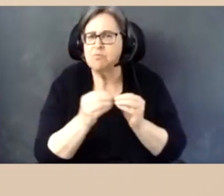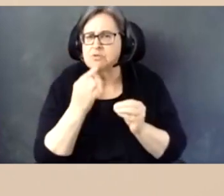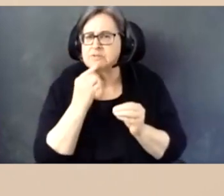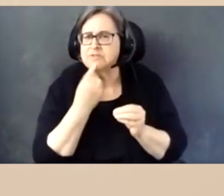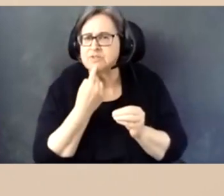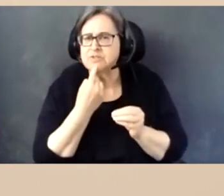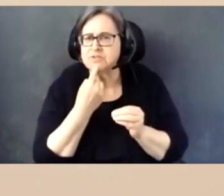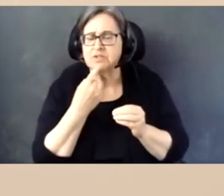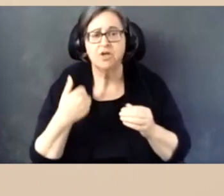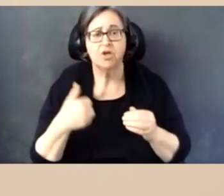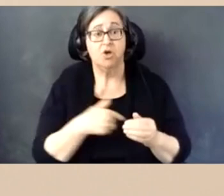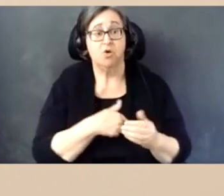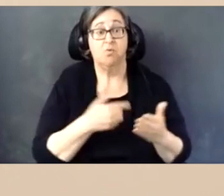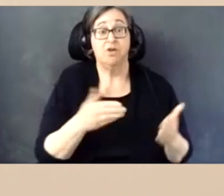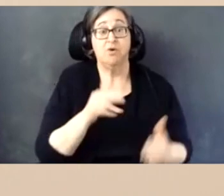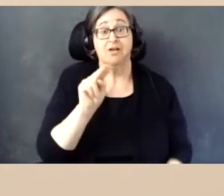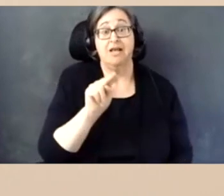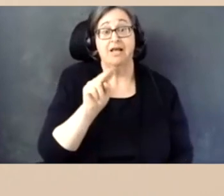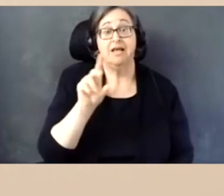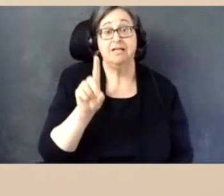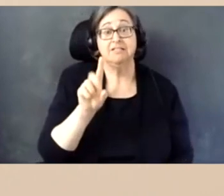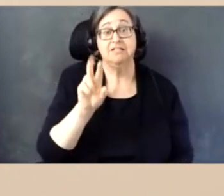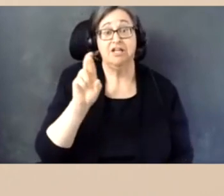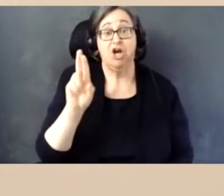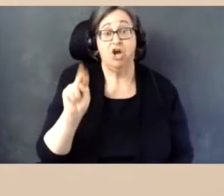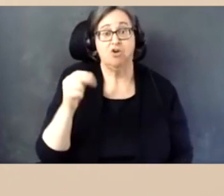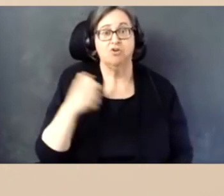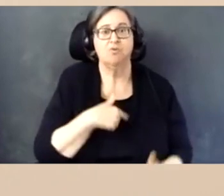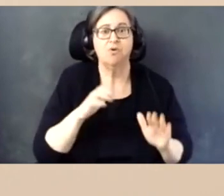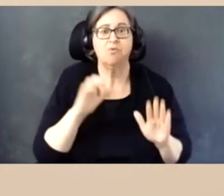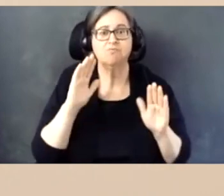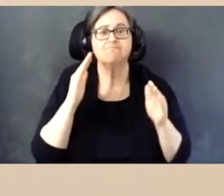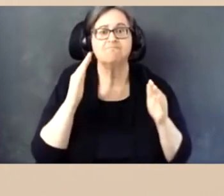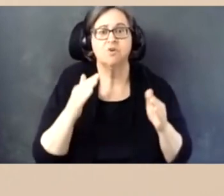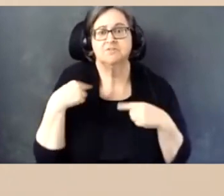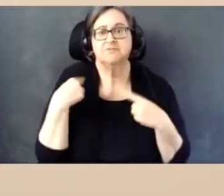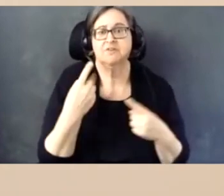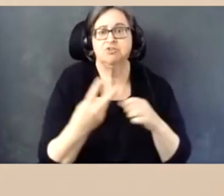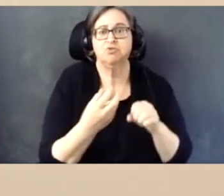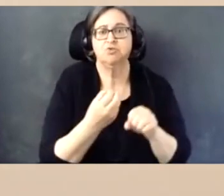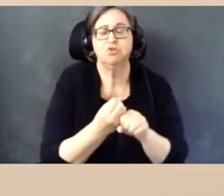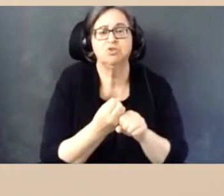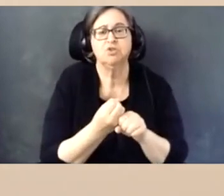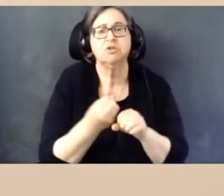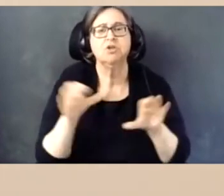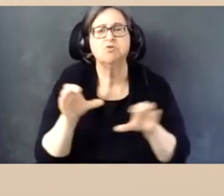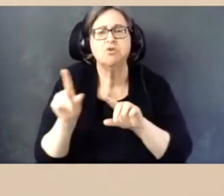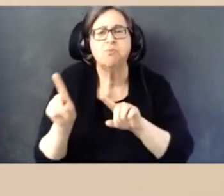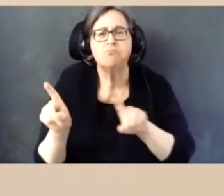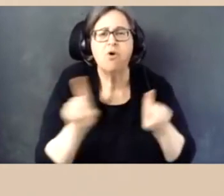That's a question we have sought an answer to over the past 2 years.